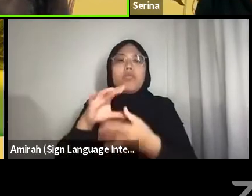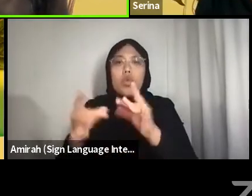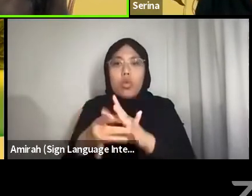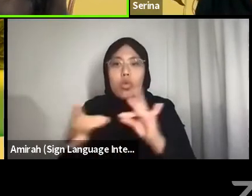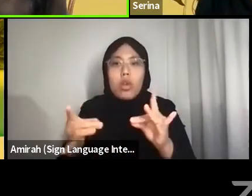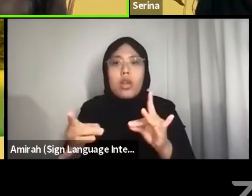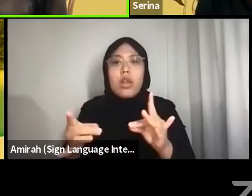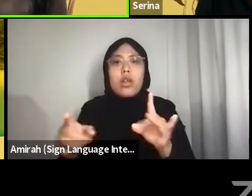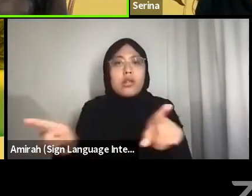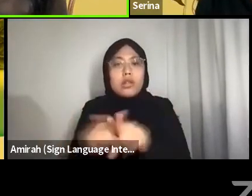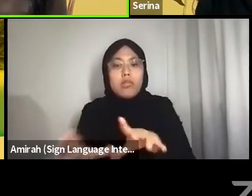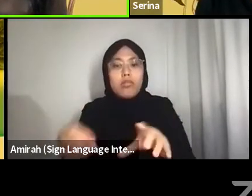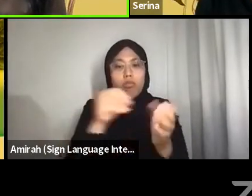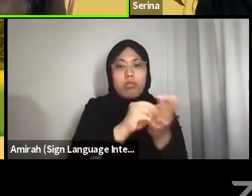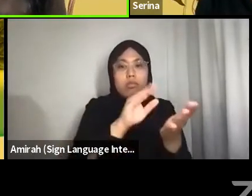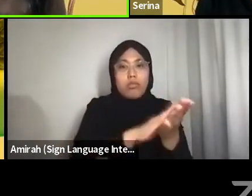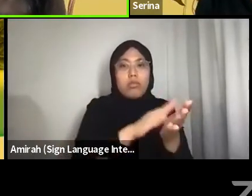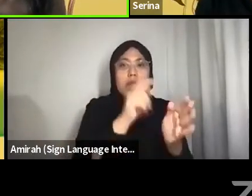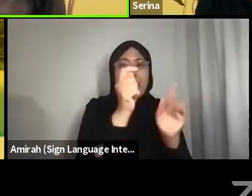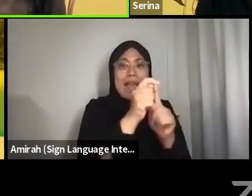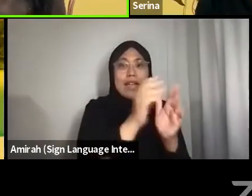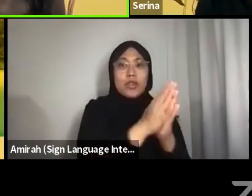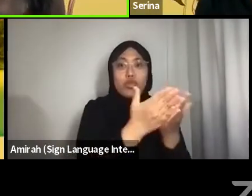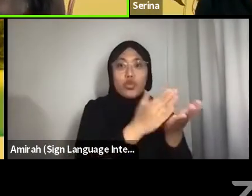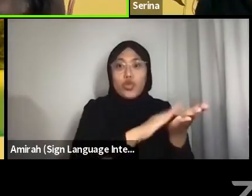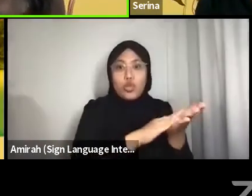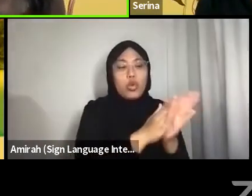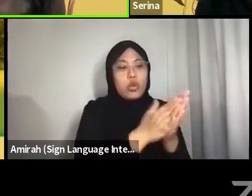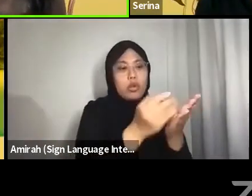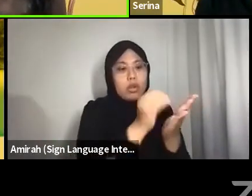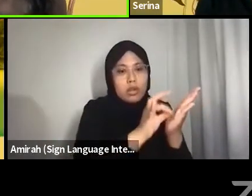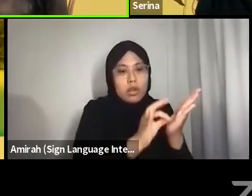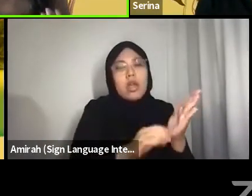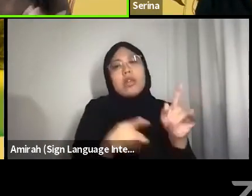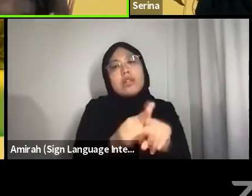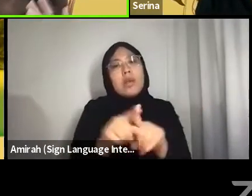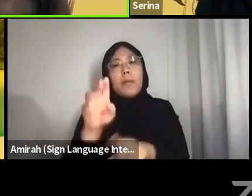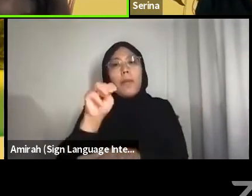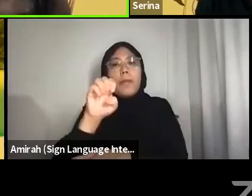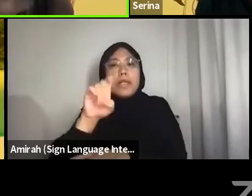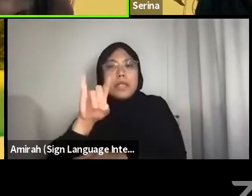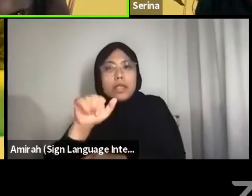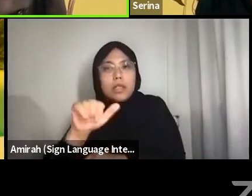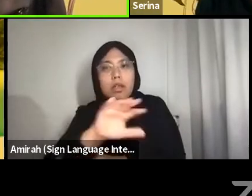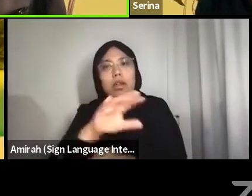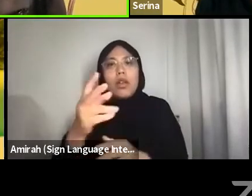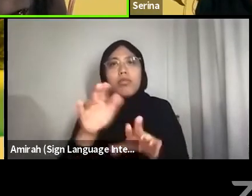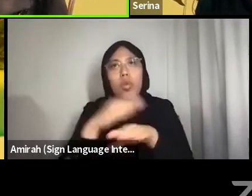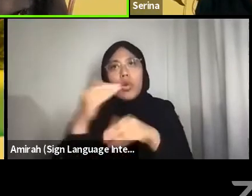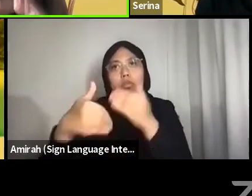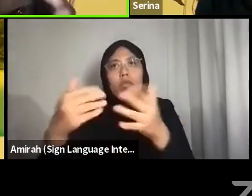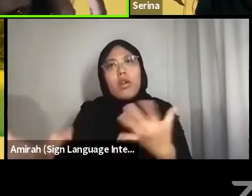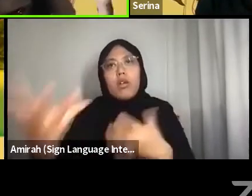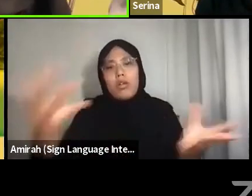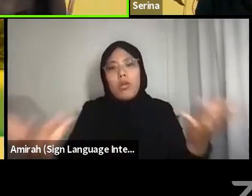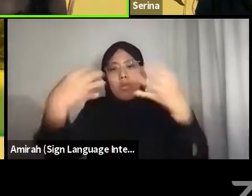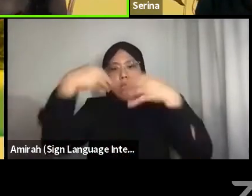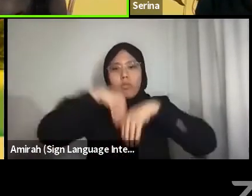this is what we see in the media, and so then we internalise that everything else falls by the wayside–